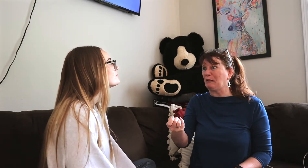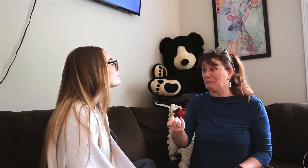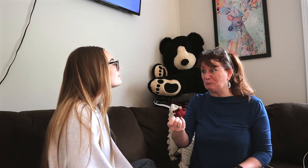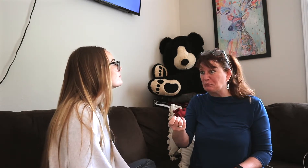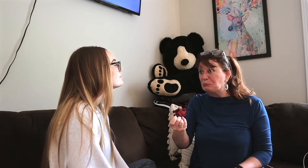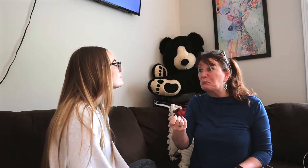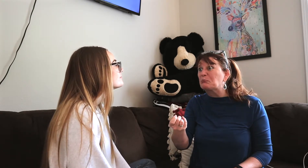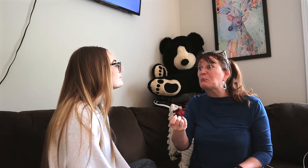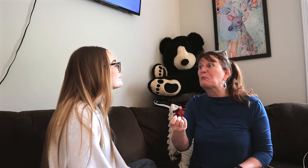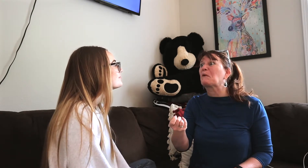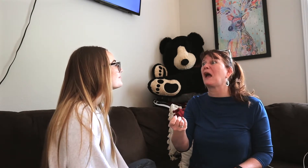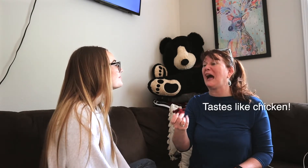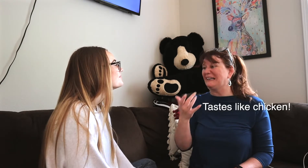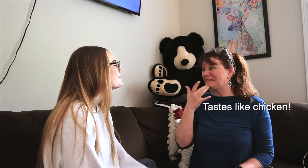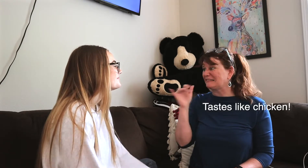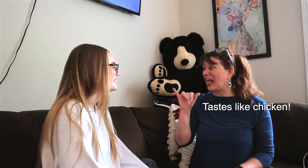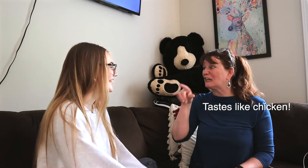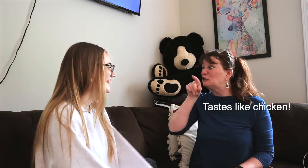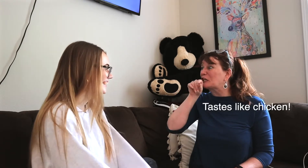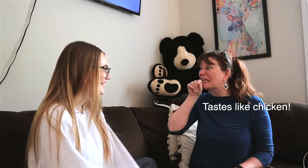*minecraft oof* *giggles*